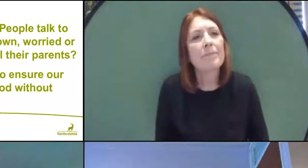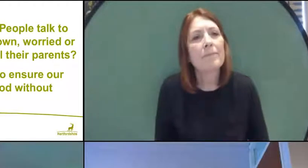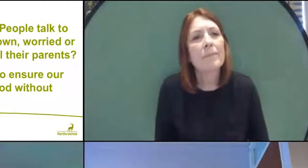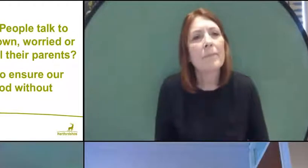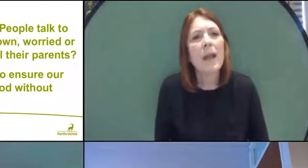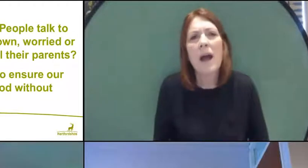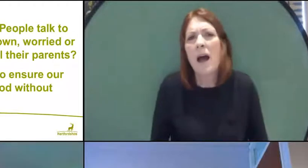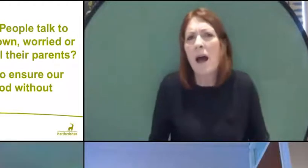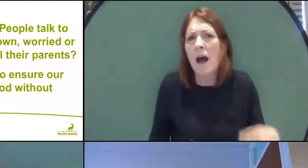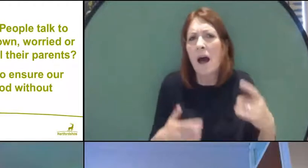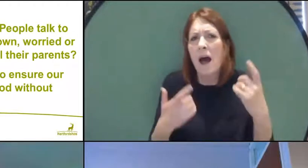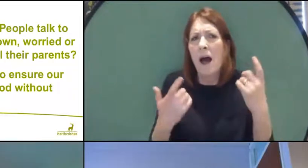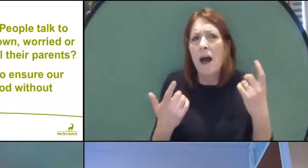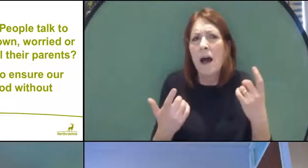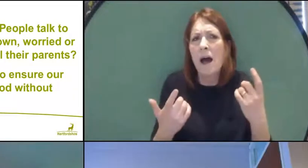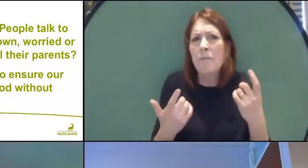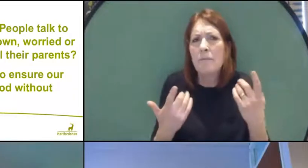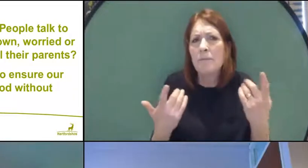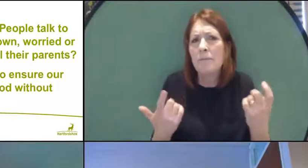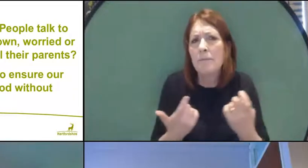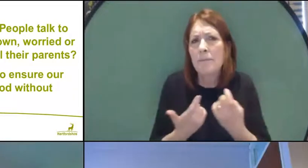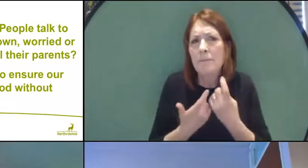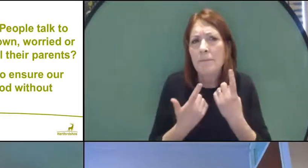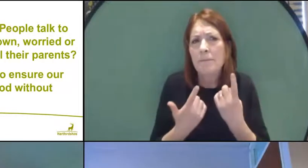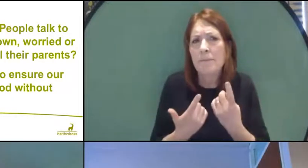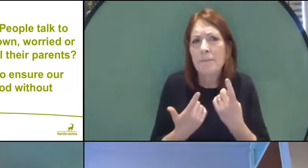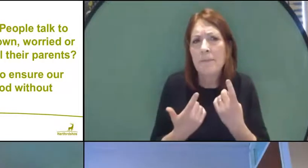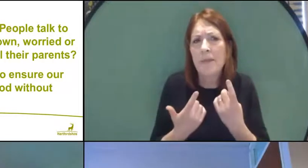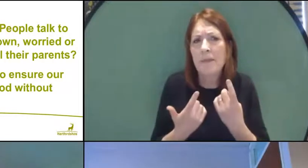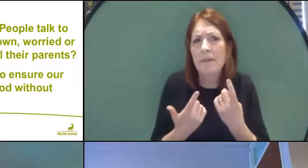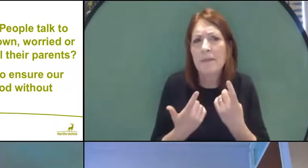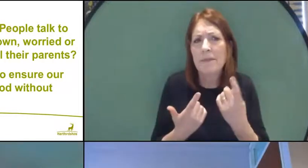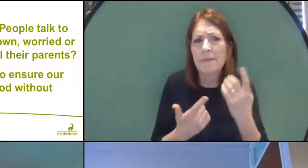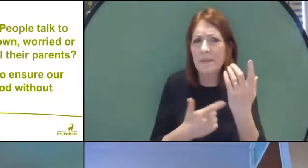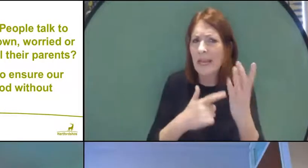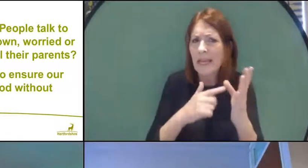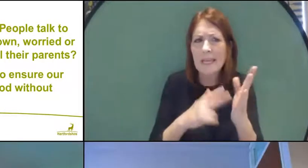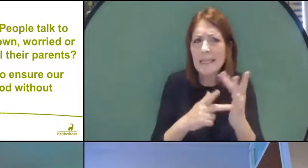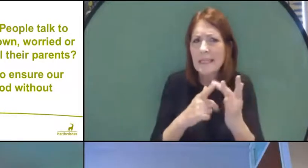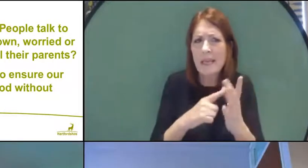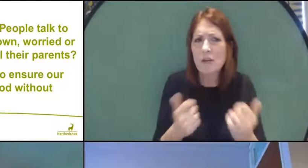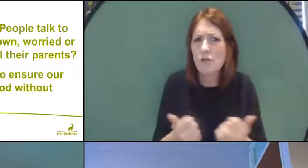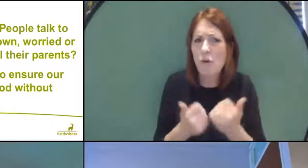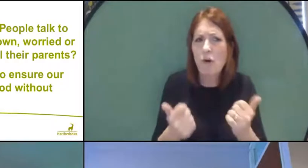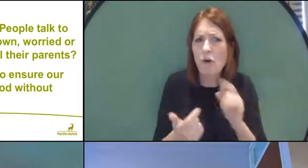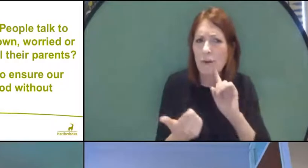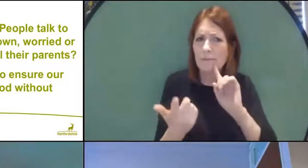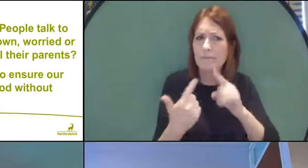I think Tania answered this question, Terry. Actually, earlier she was talking quite a